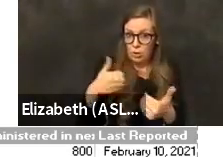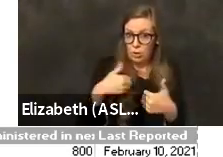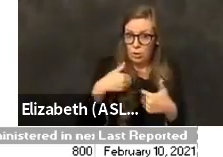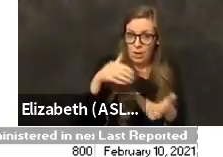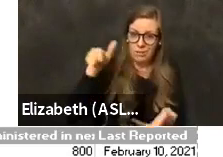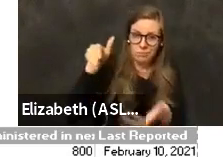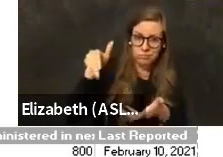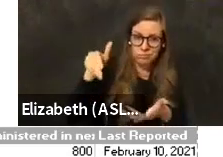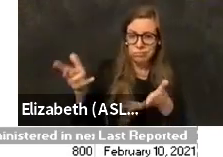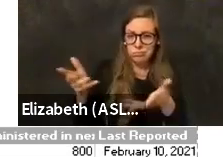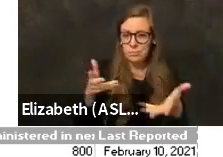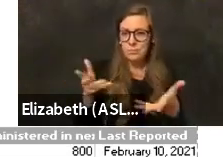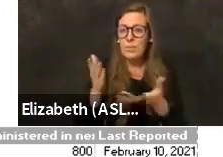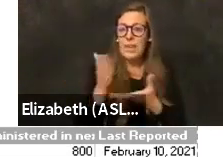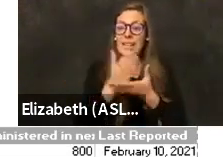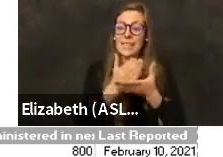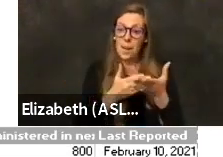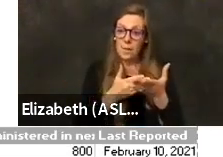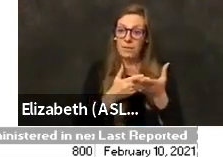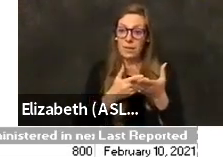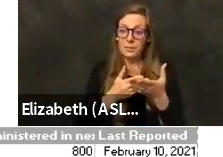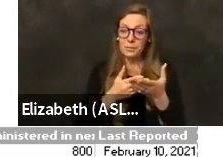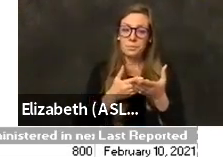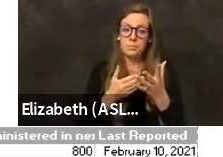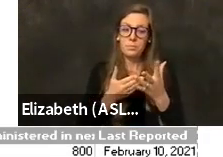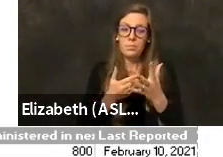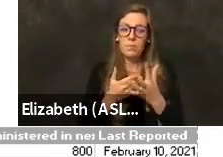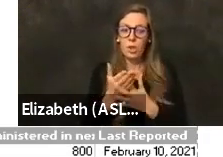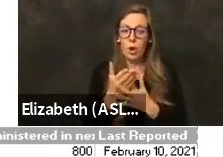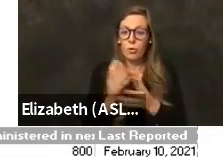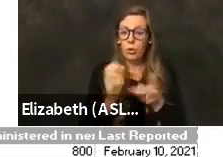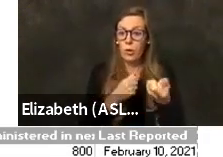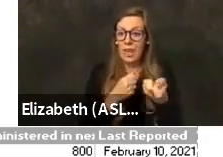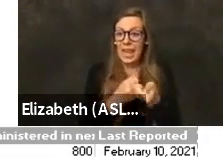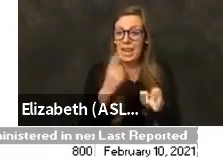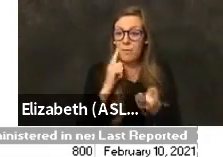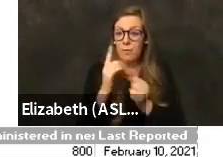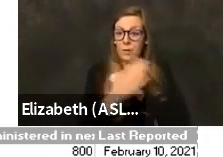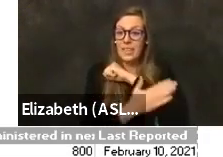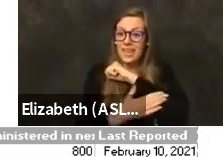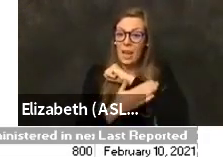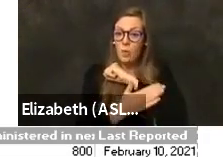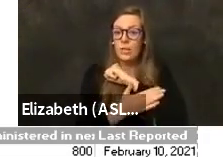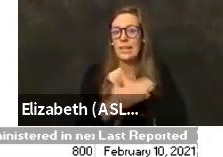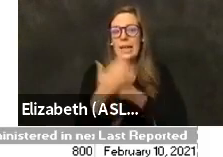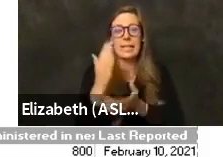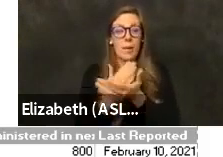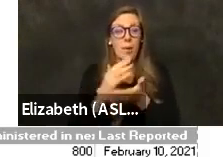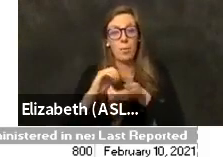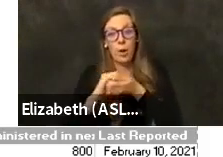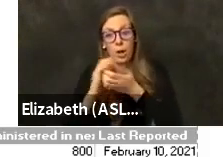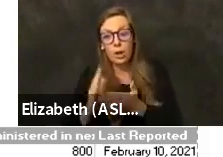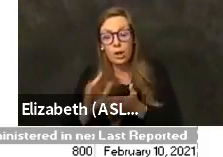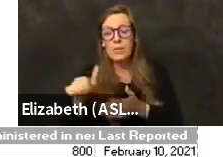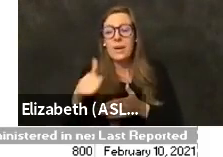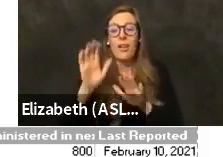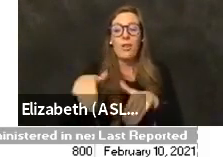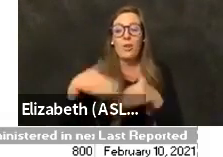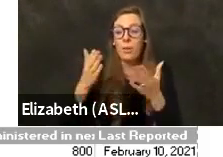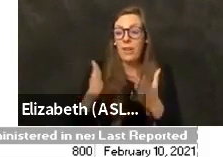go through the state, to the county and then are distributed partners. But then other providers like Kaiser or Sutter St.